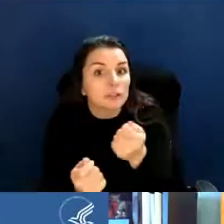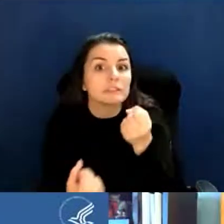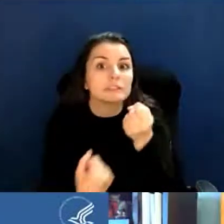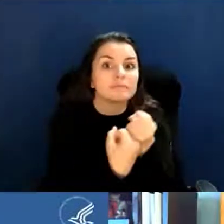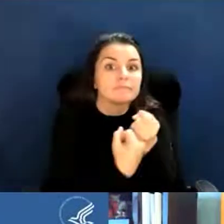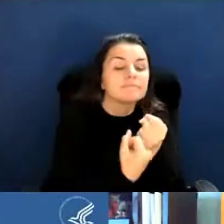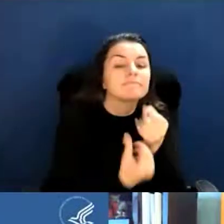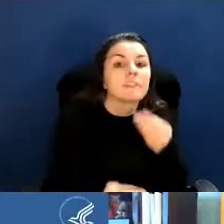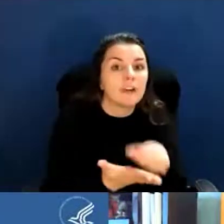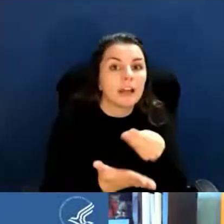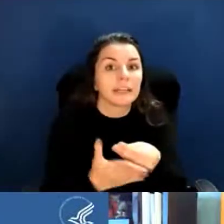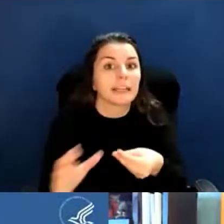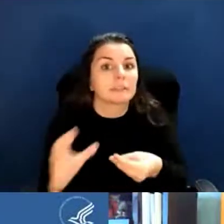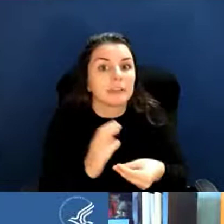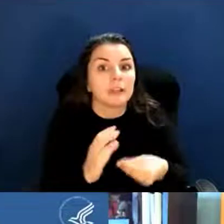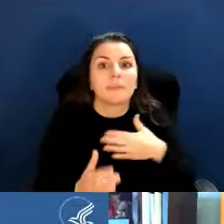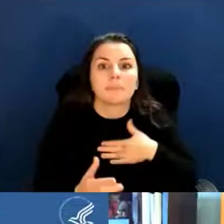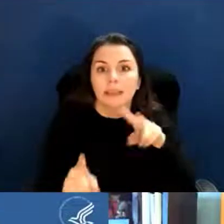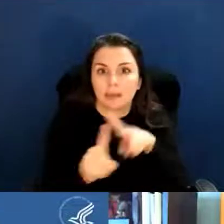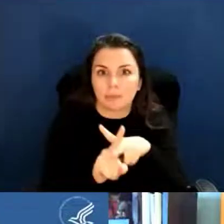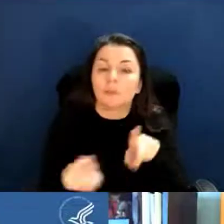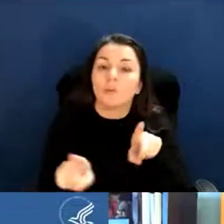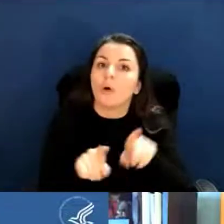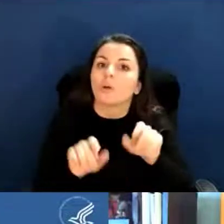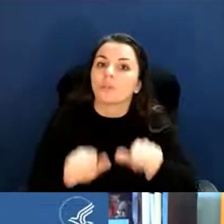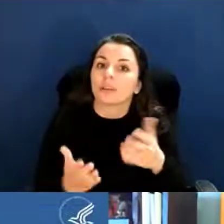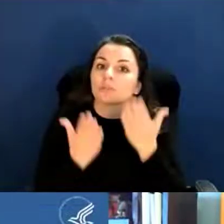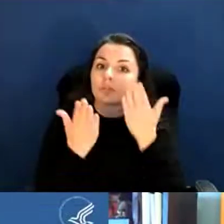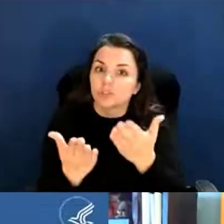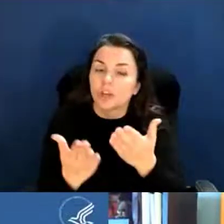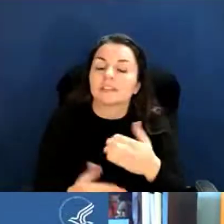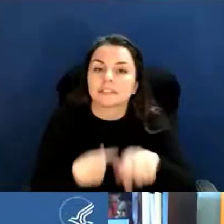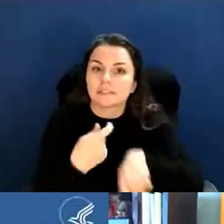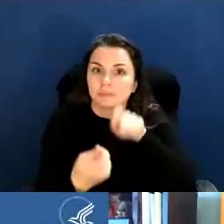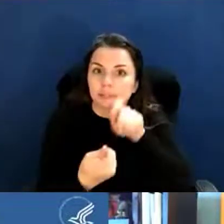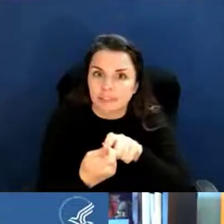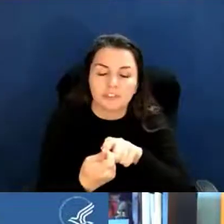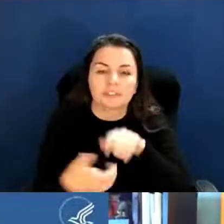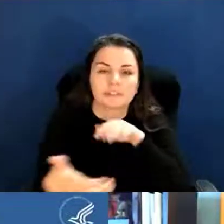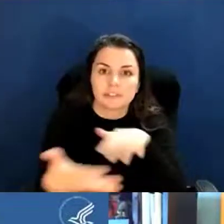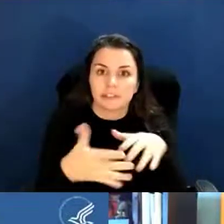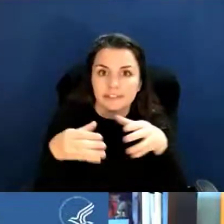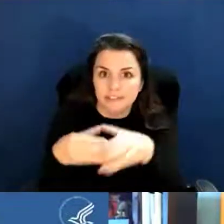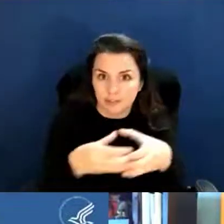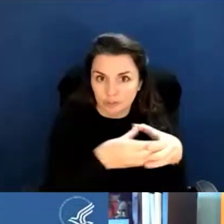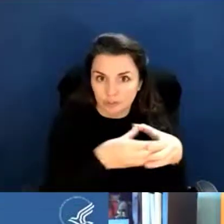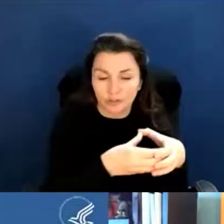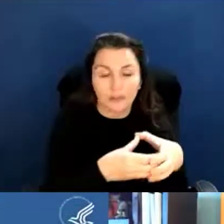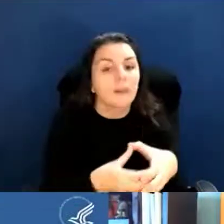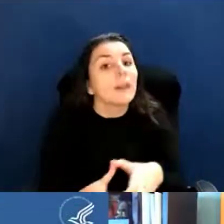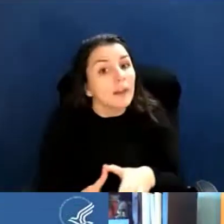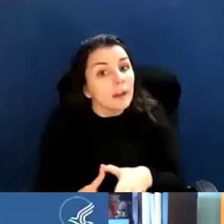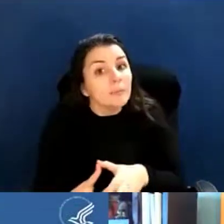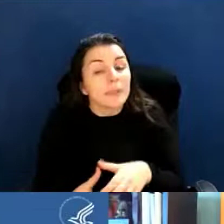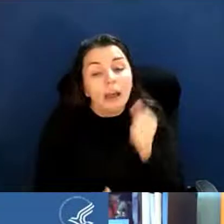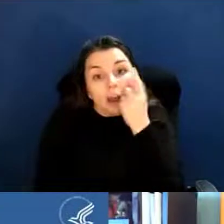and you can also suggest study sections. Now please note, just because you enter a study section where you want your application to be reviewed,